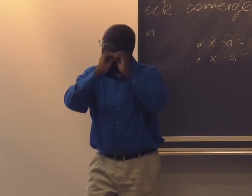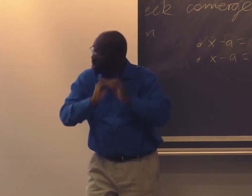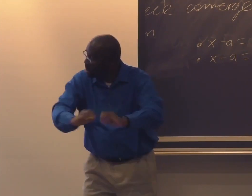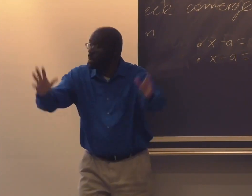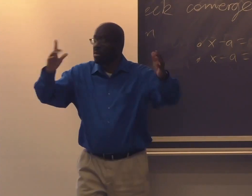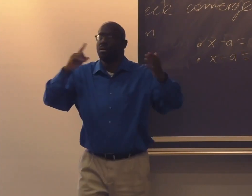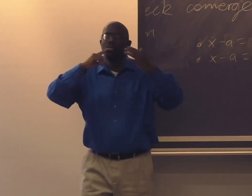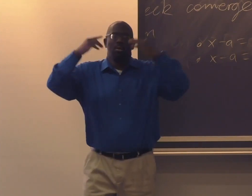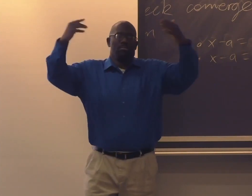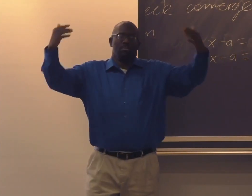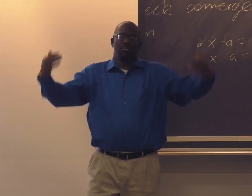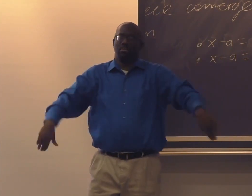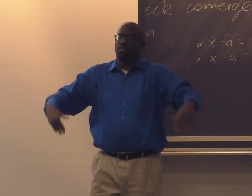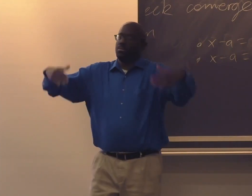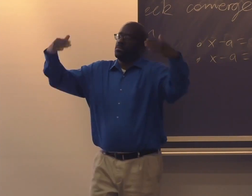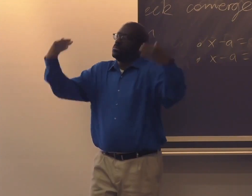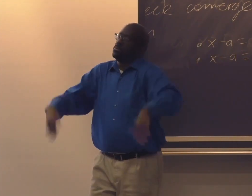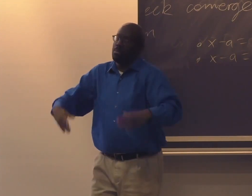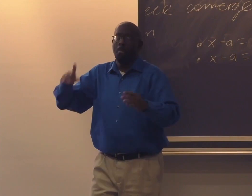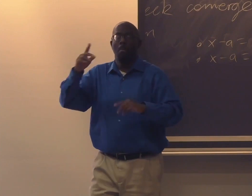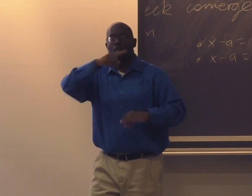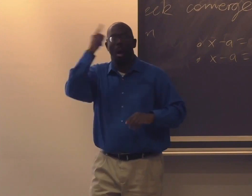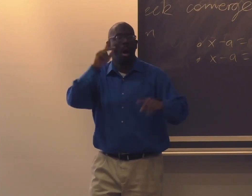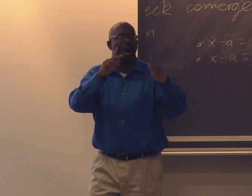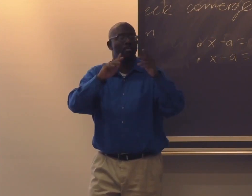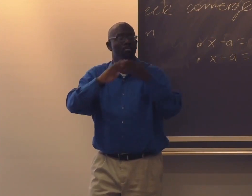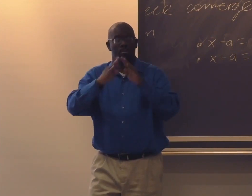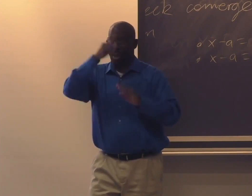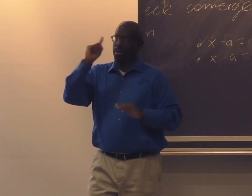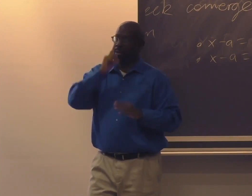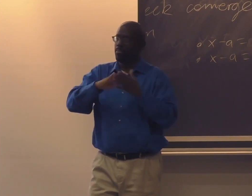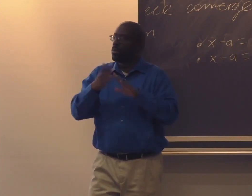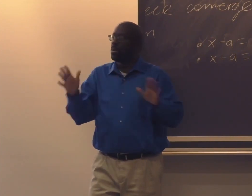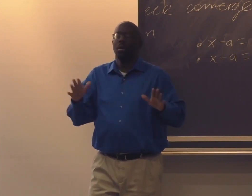Once the book was published, people